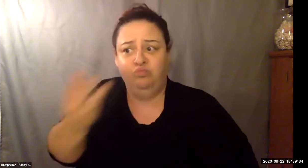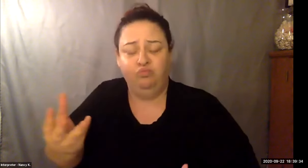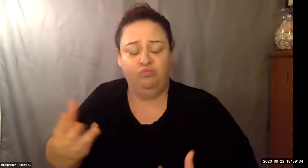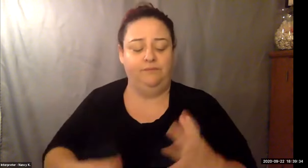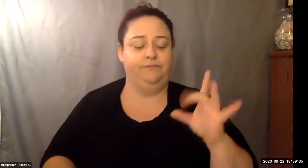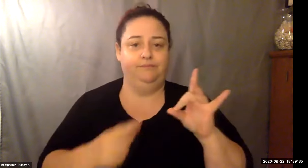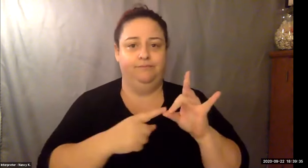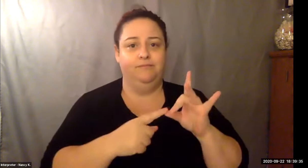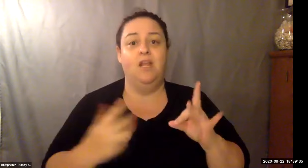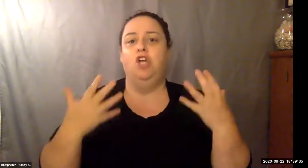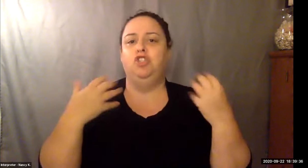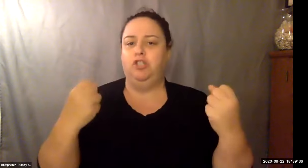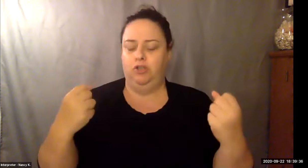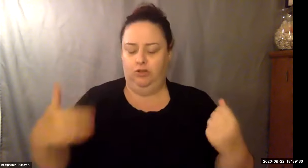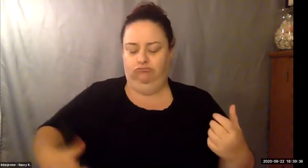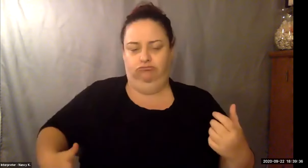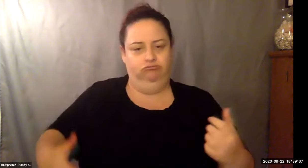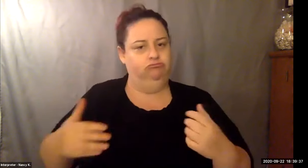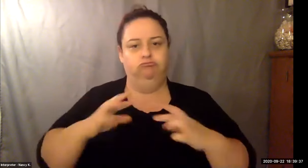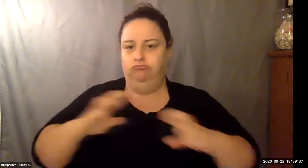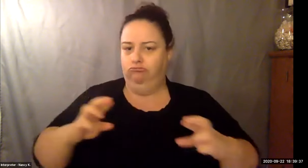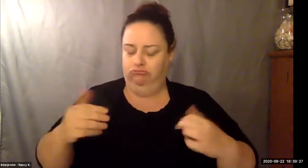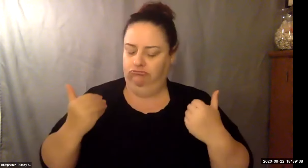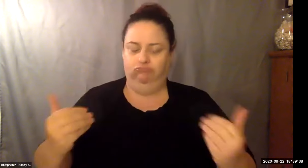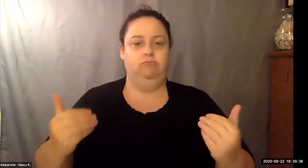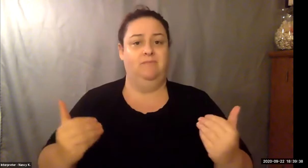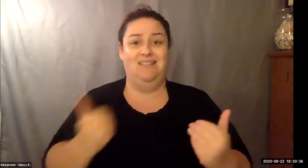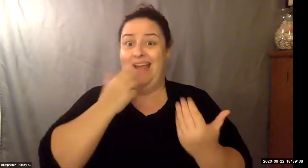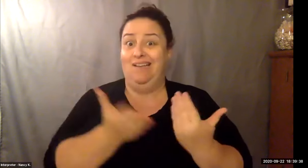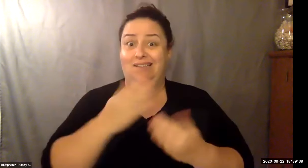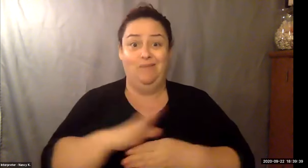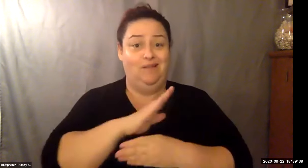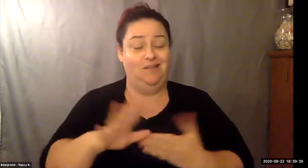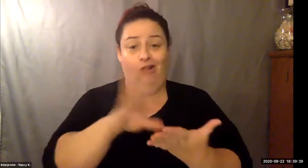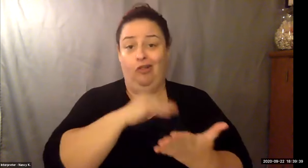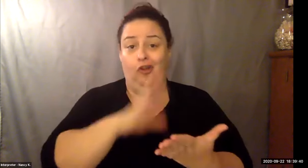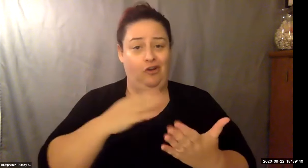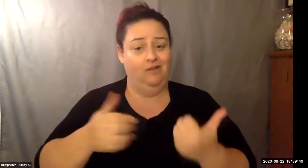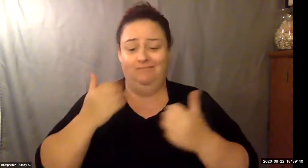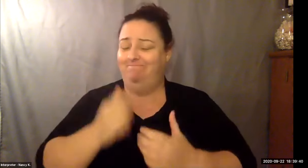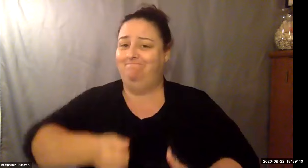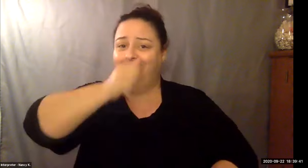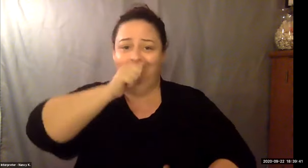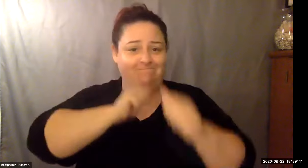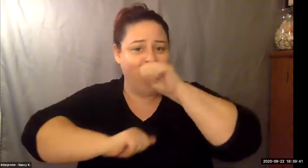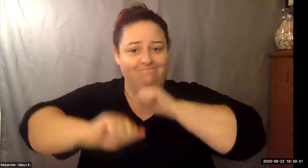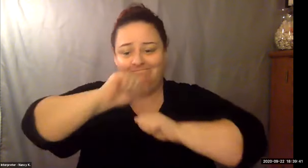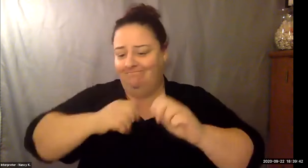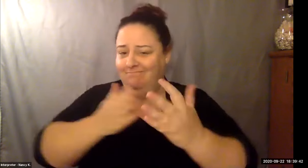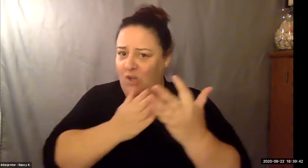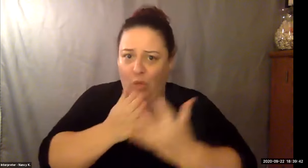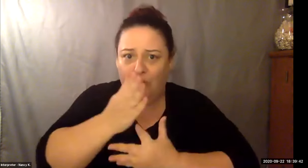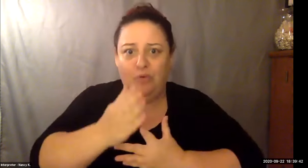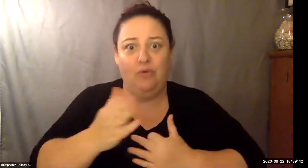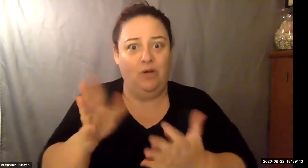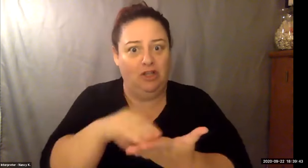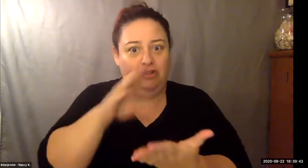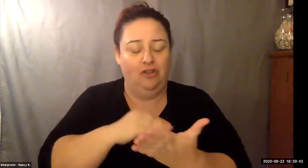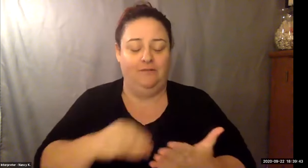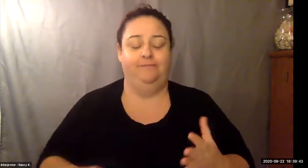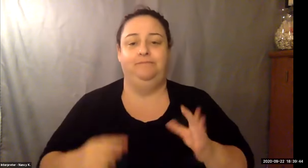Keith Wolling: So you put in your time. You work hard, understand the business, but you also gotta continue to learn and grow. And when I told them when they were furloughed is continue to learn